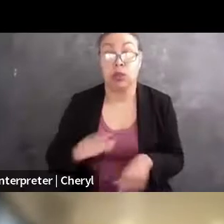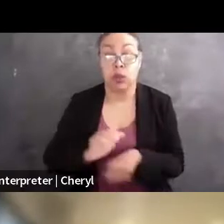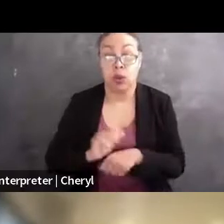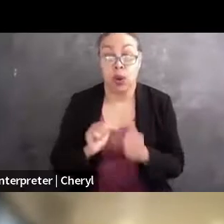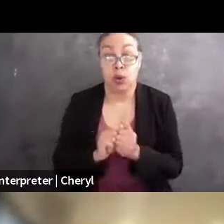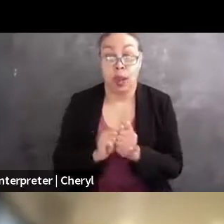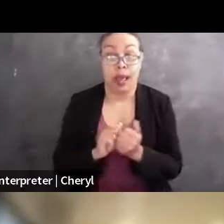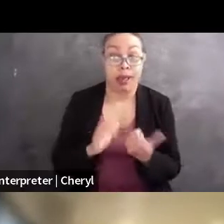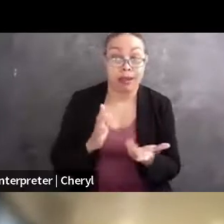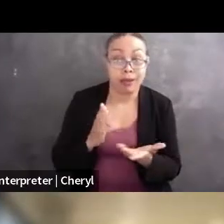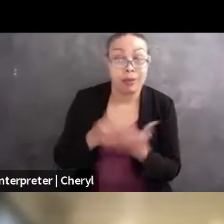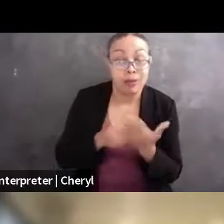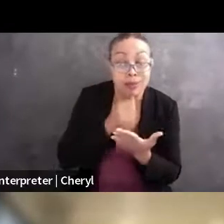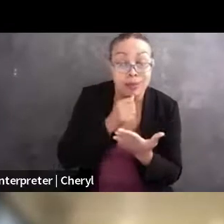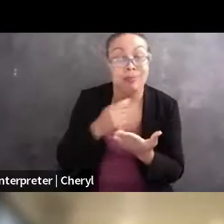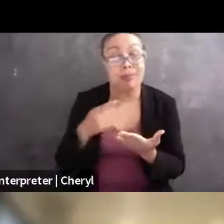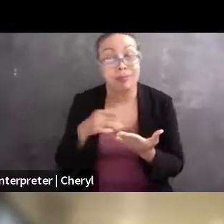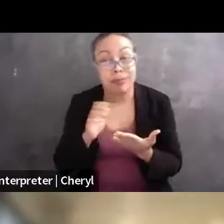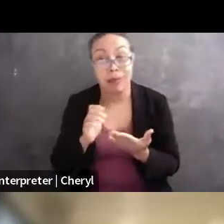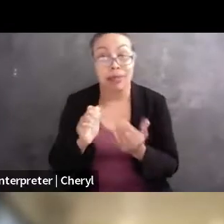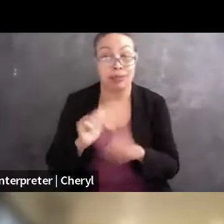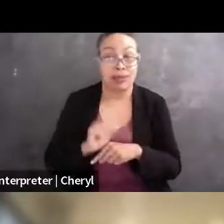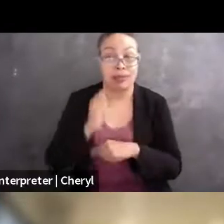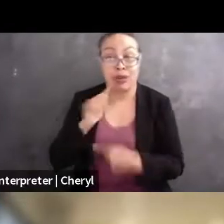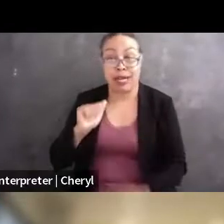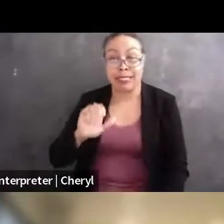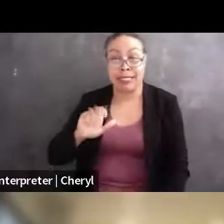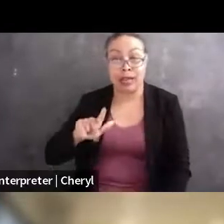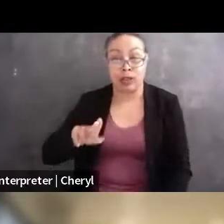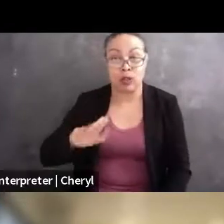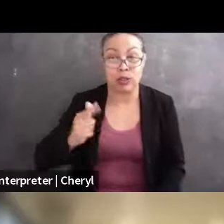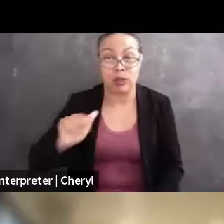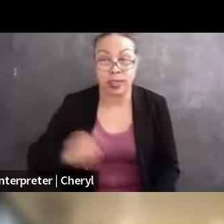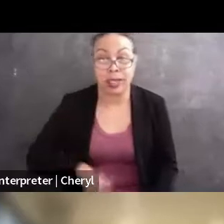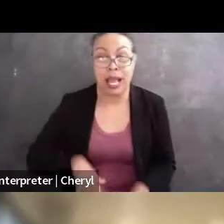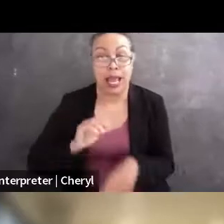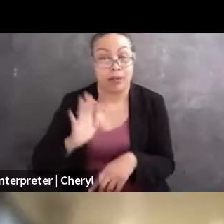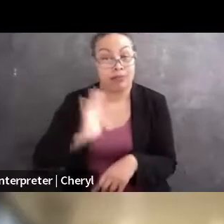and worked in both private practice and at the ACLU of Georgia. And she graduated from the Emory University School of Law